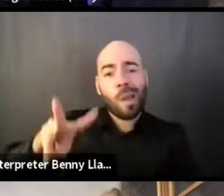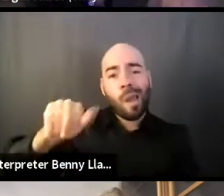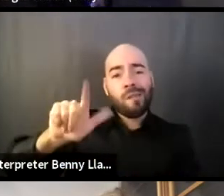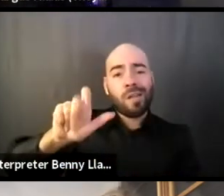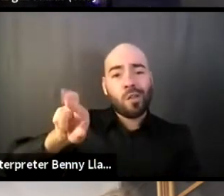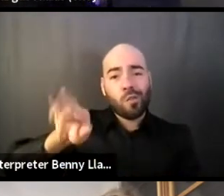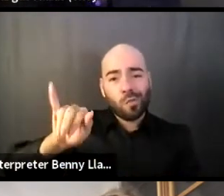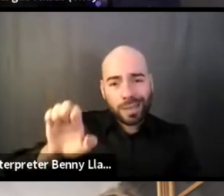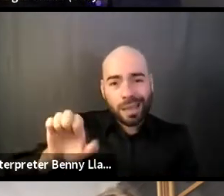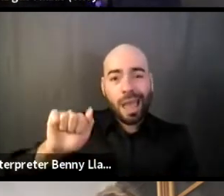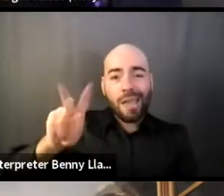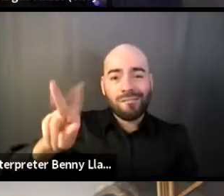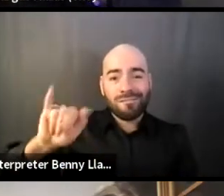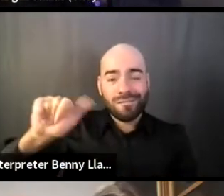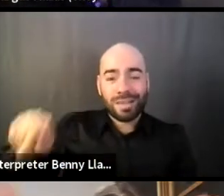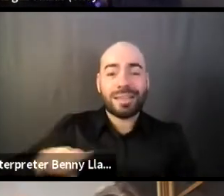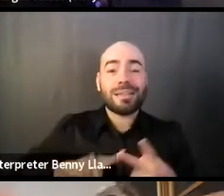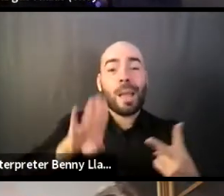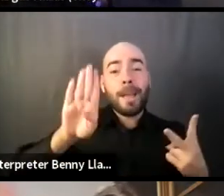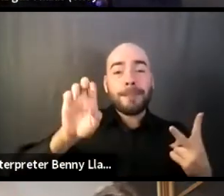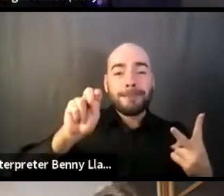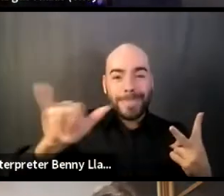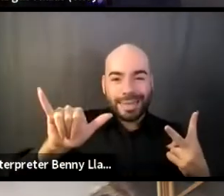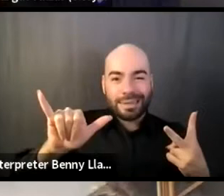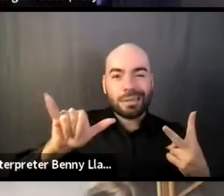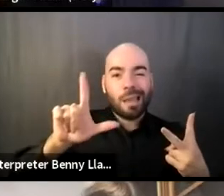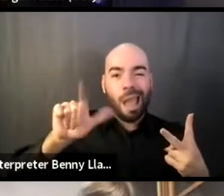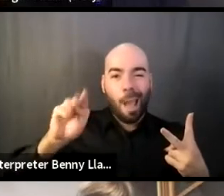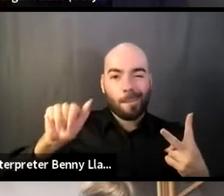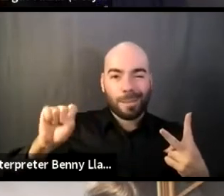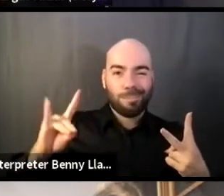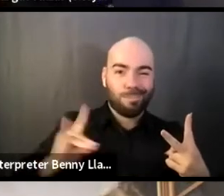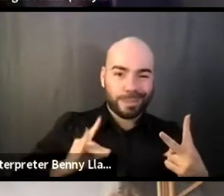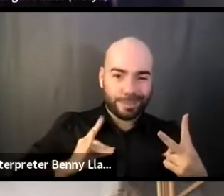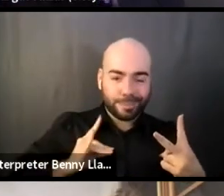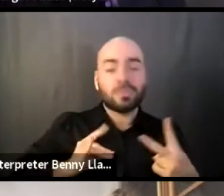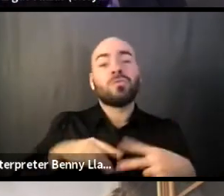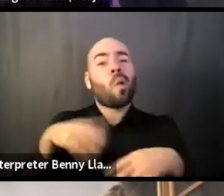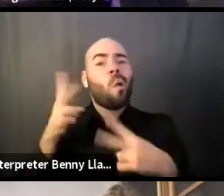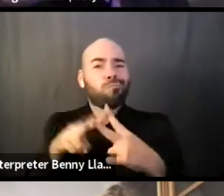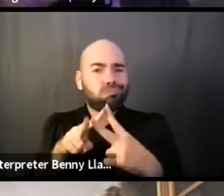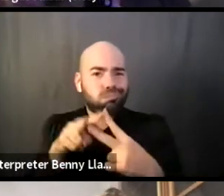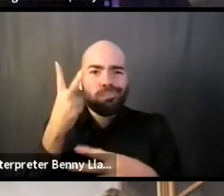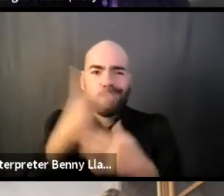and Benny Llamas. Also, of course, I really want to thank